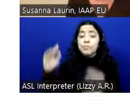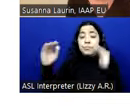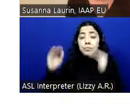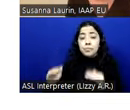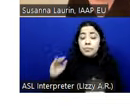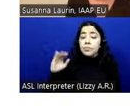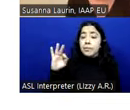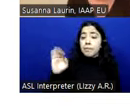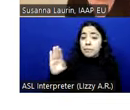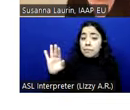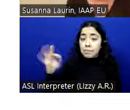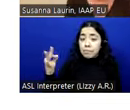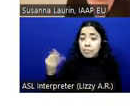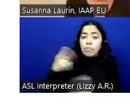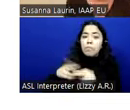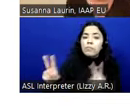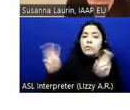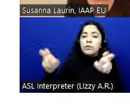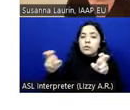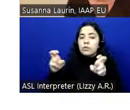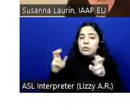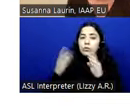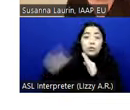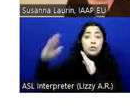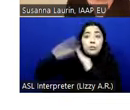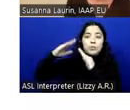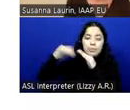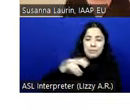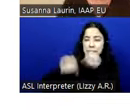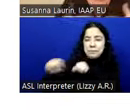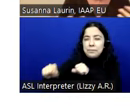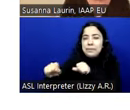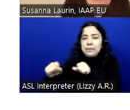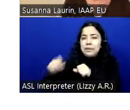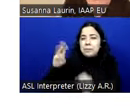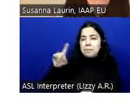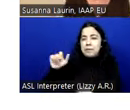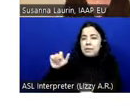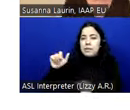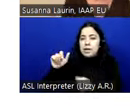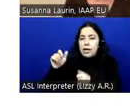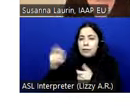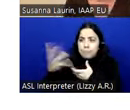accessibility, immersive media for all with Pilar Orero, another university person from